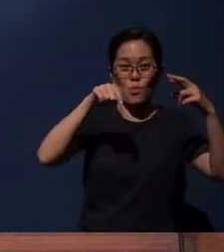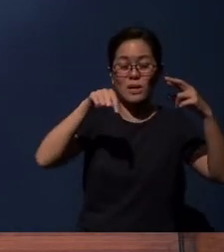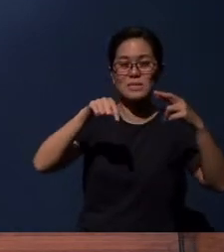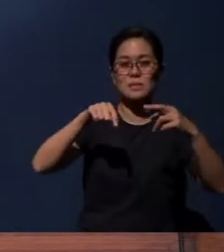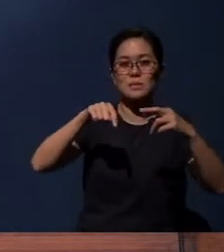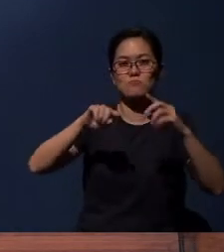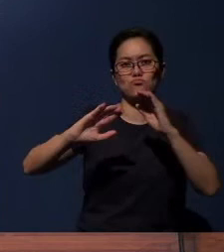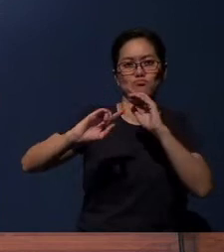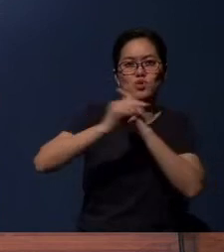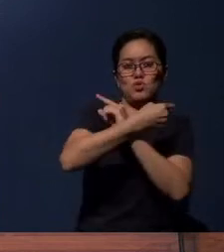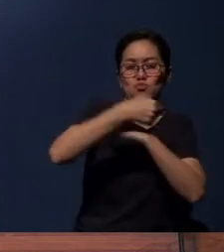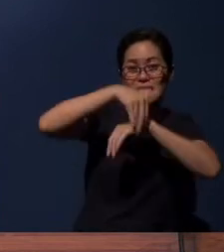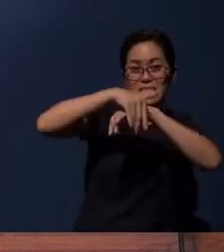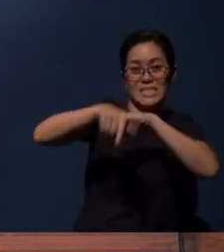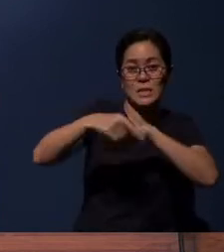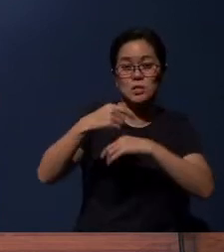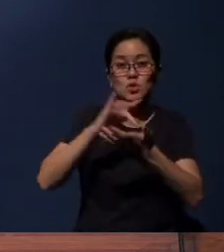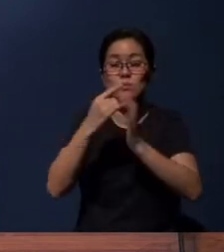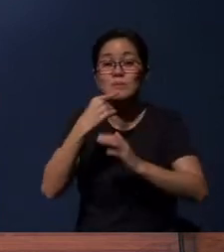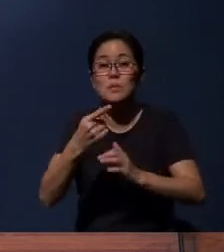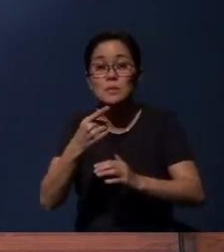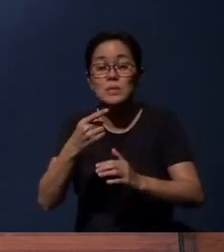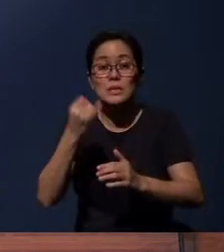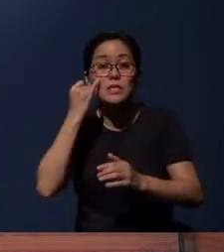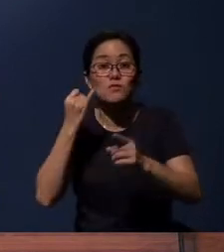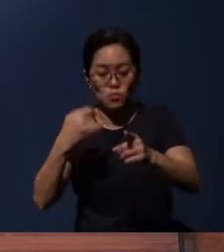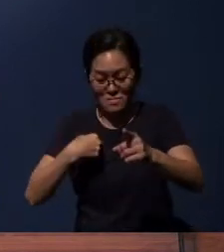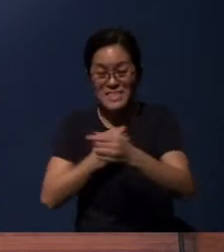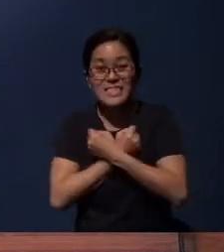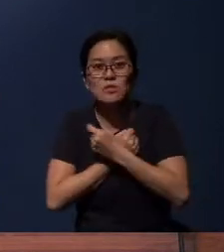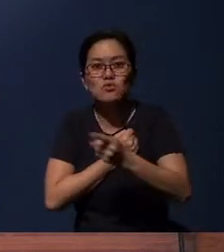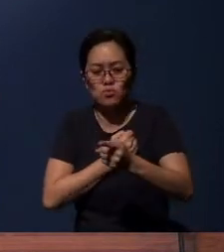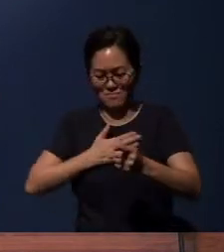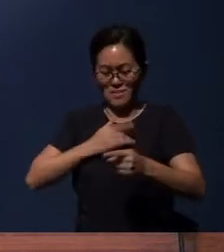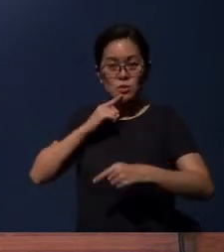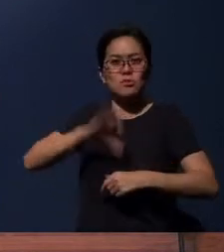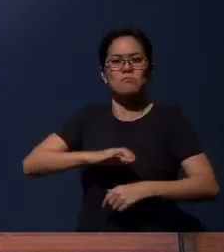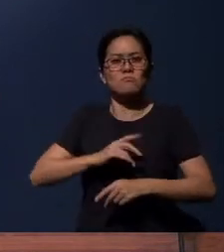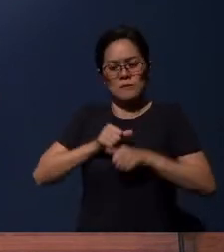Jesus said to His disciples, “If you love Me, you will keep My commandments.